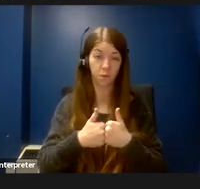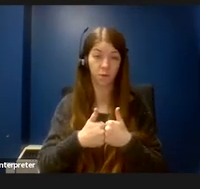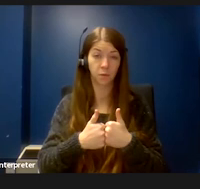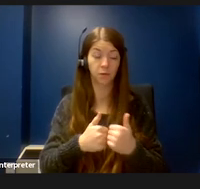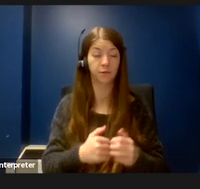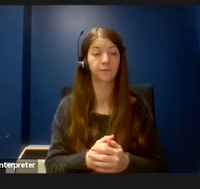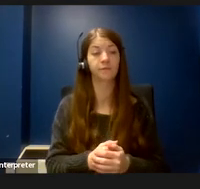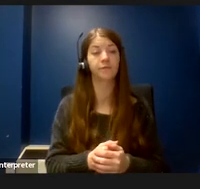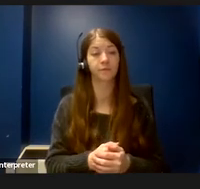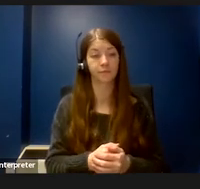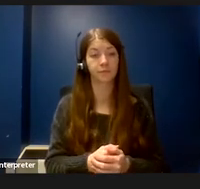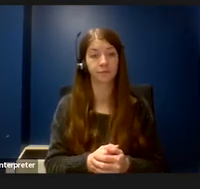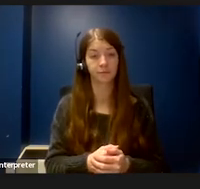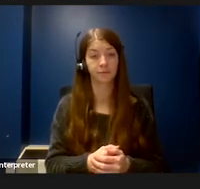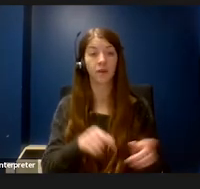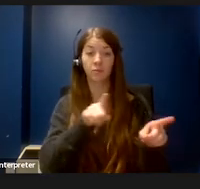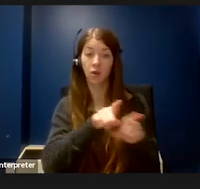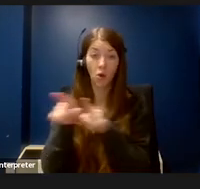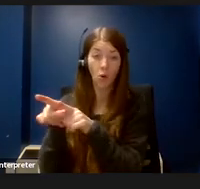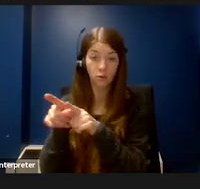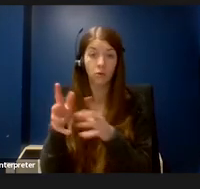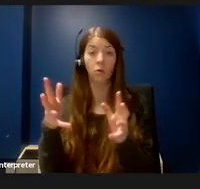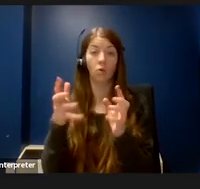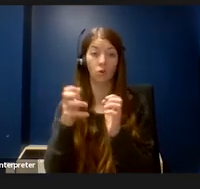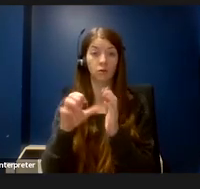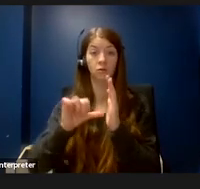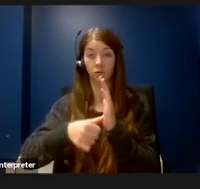Something else I want to draw your attention to is the height of these posters.